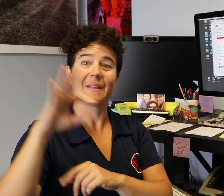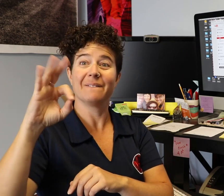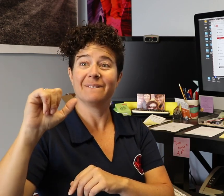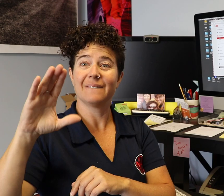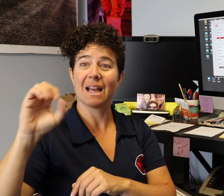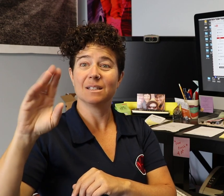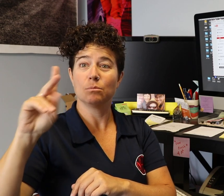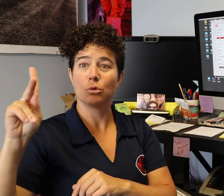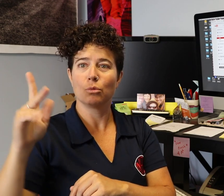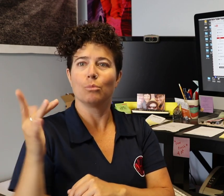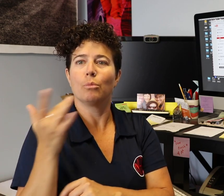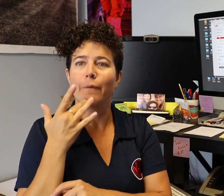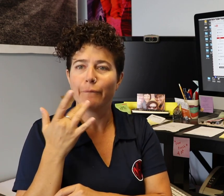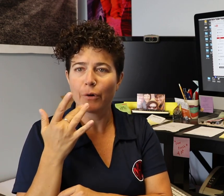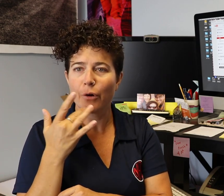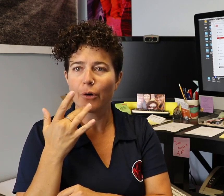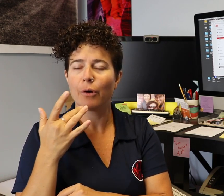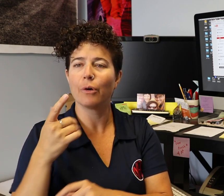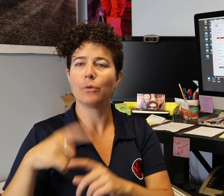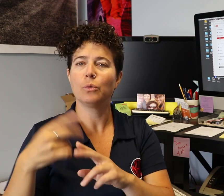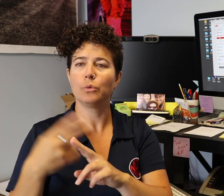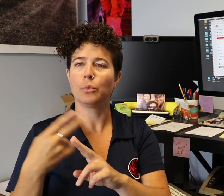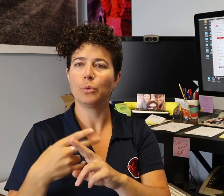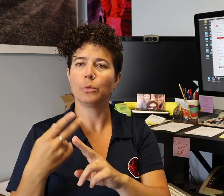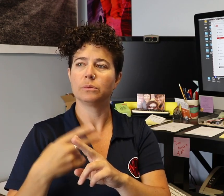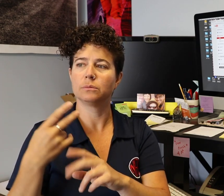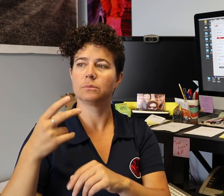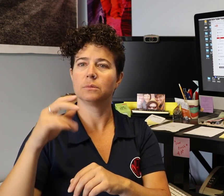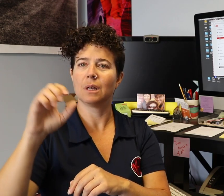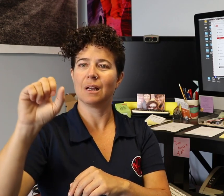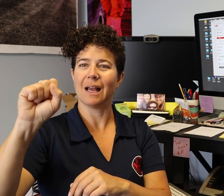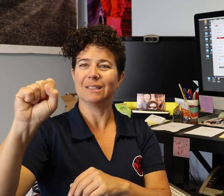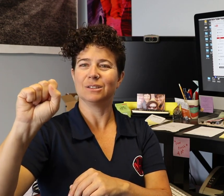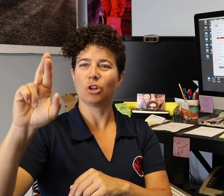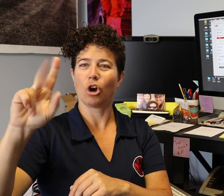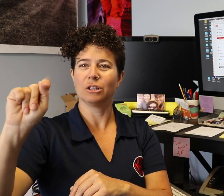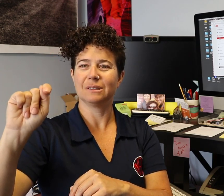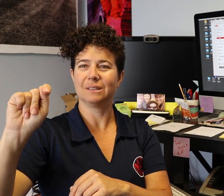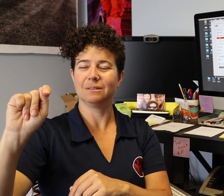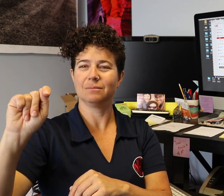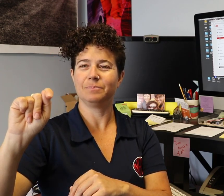Facebook likes using .srt caption files.